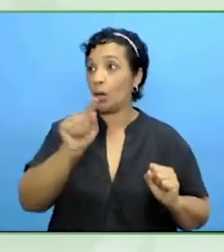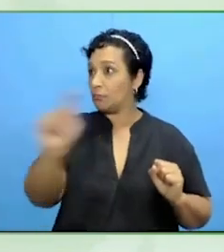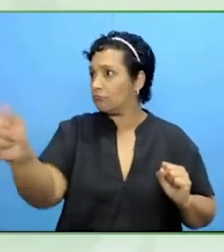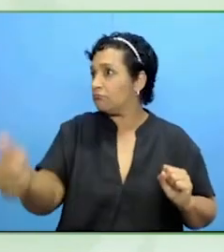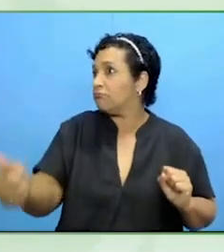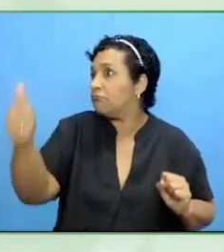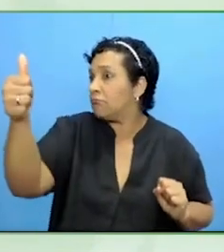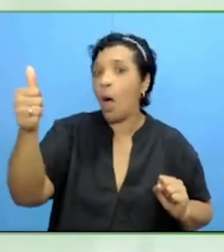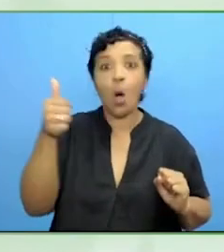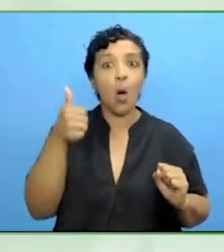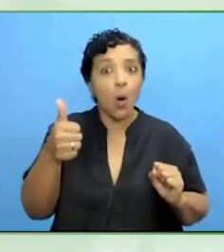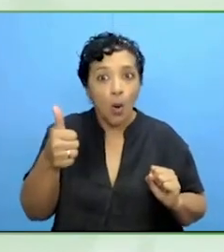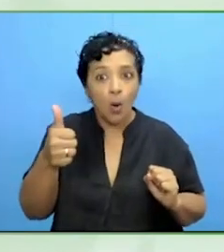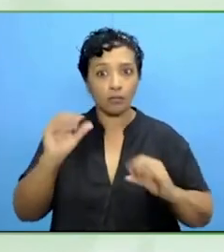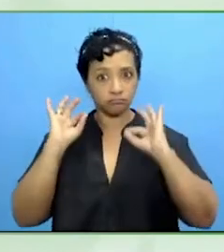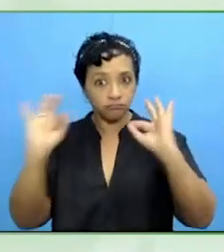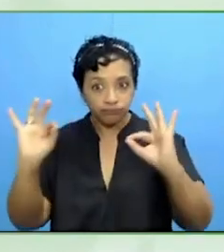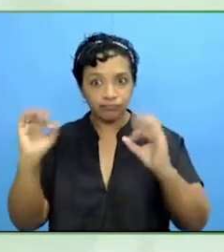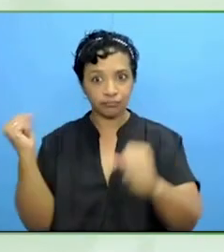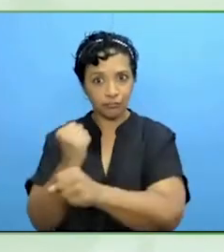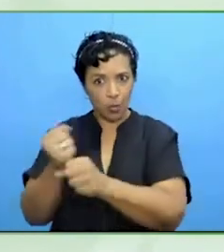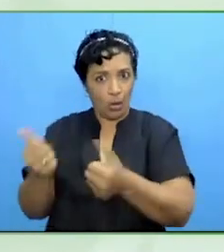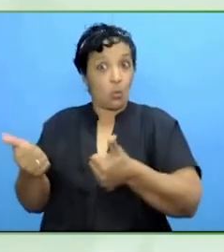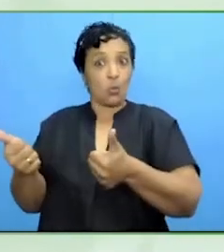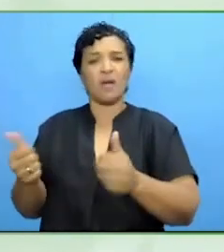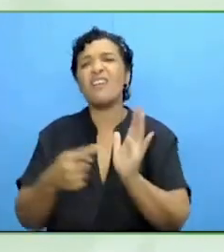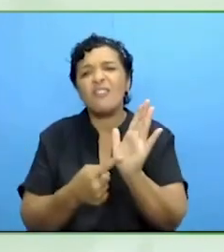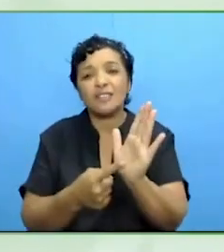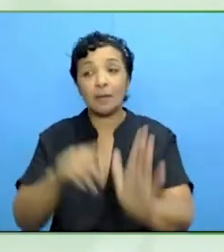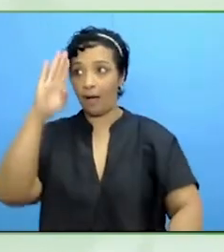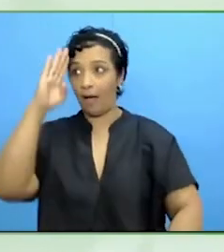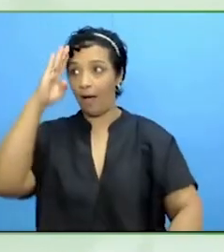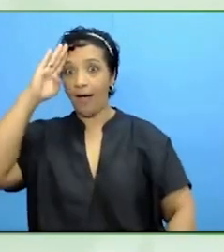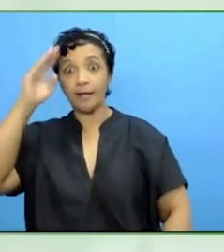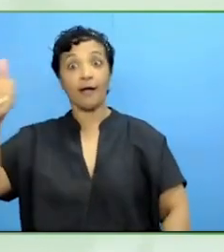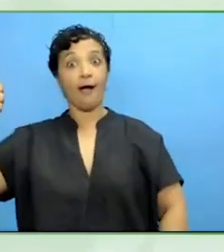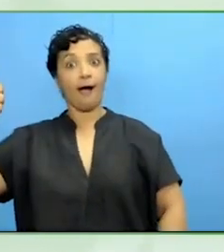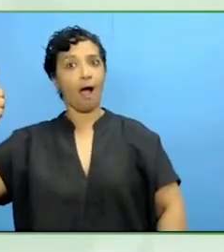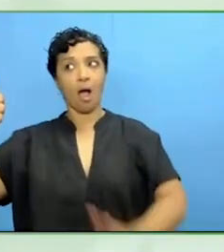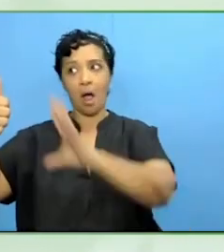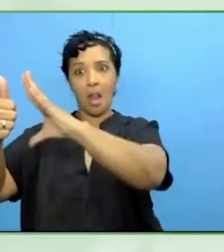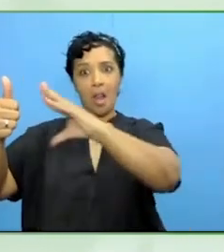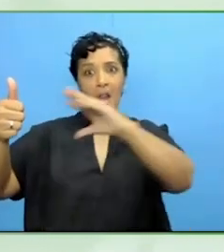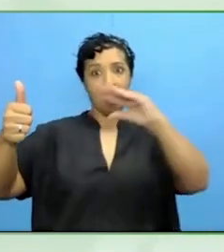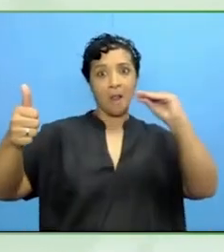works in Ireland might also work in Belgium, Germany, Italy.